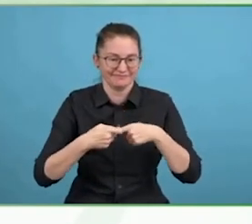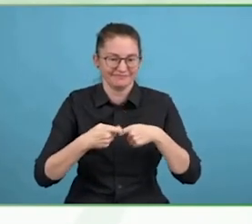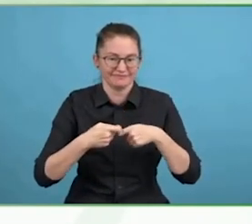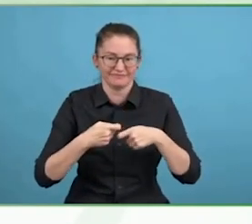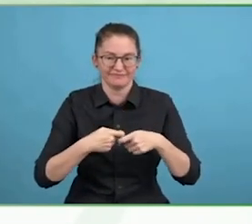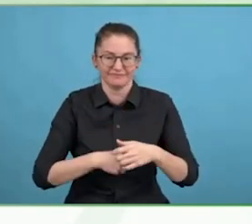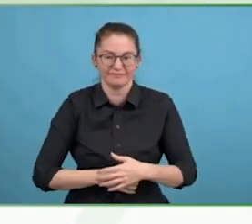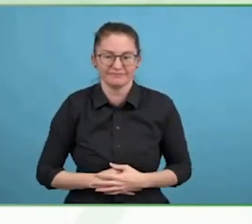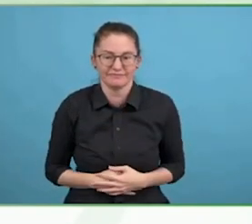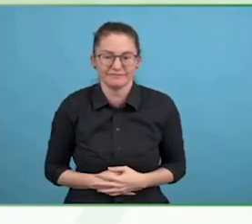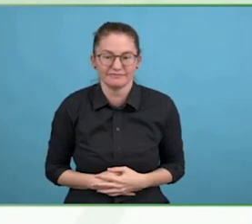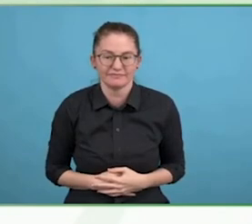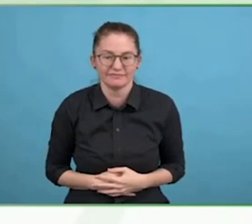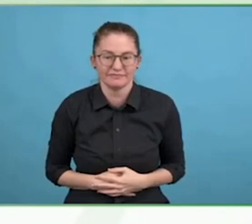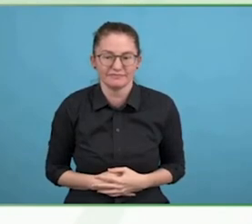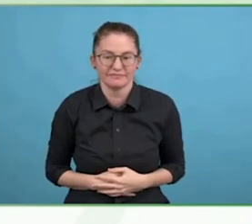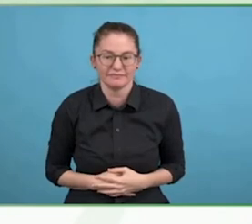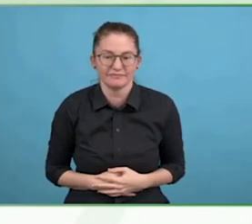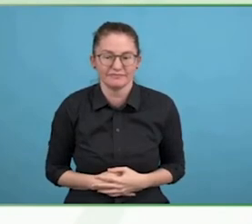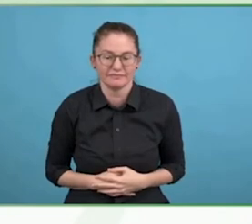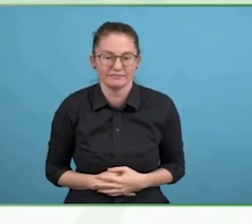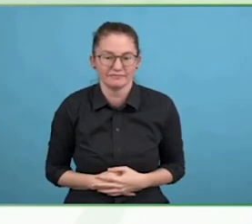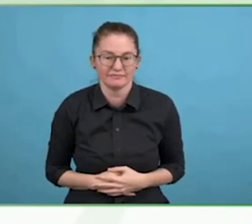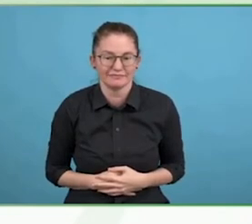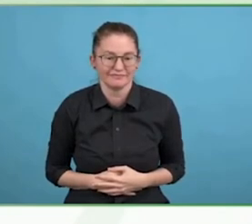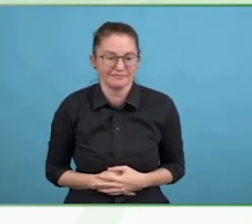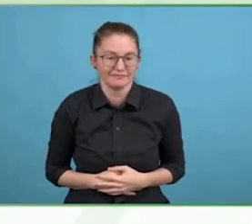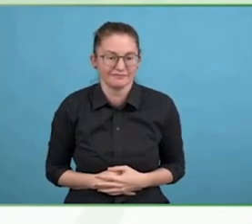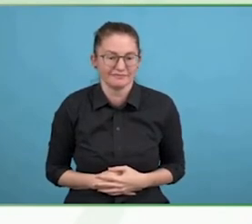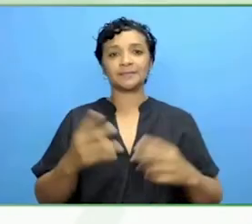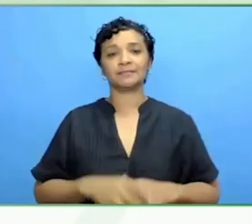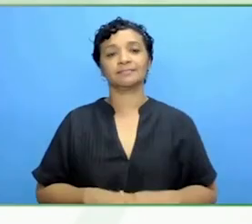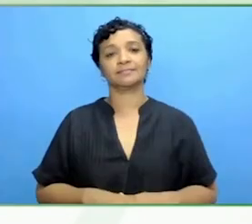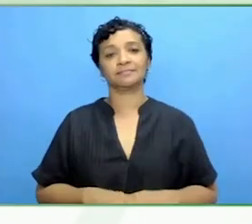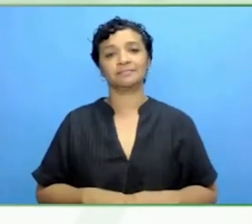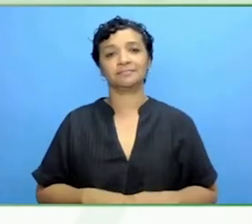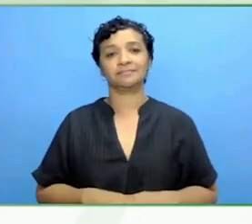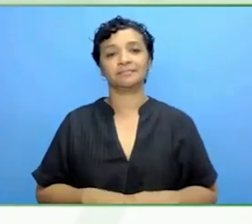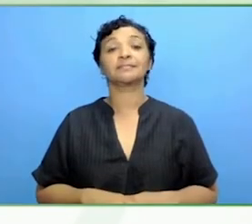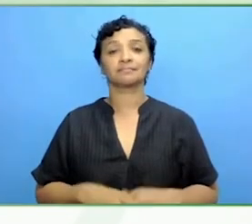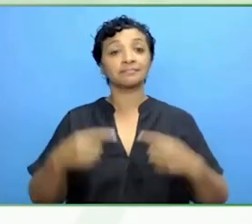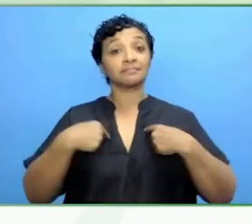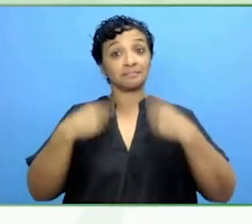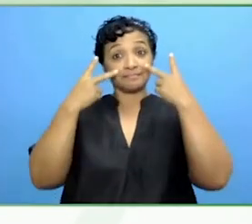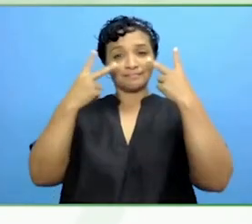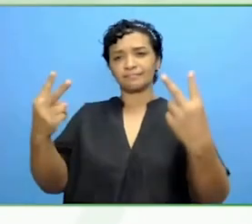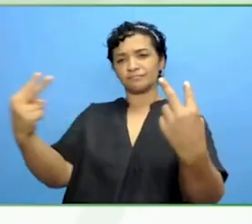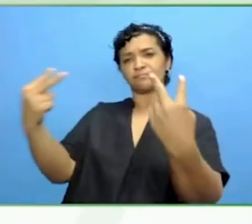We are trying to really eradicate that. When you look at why I am using my voice.